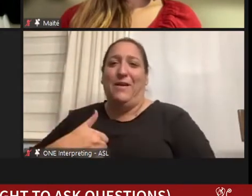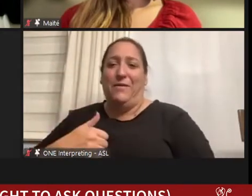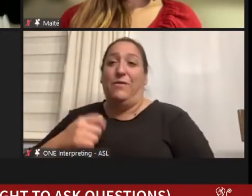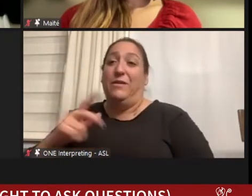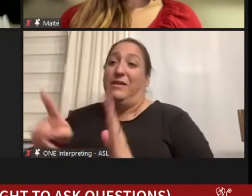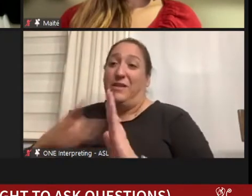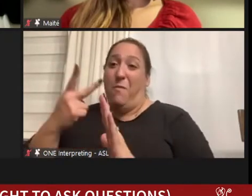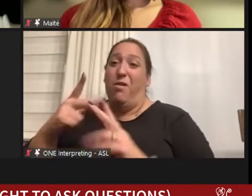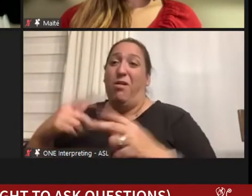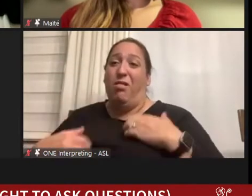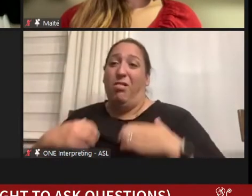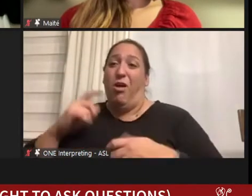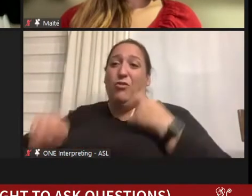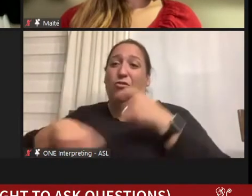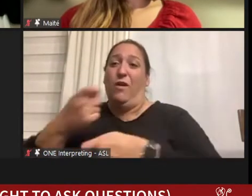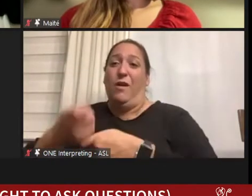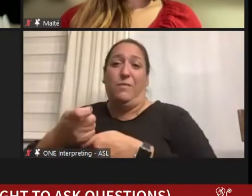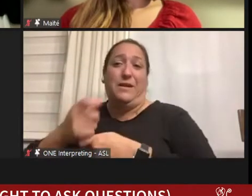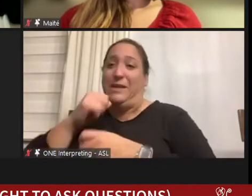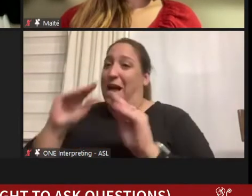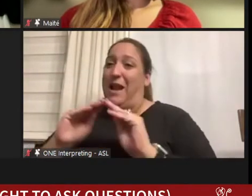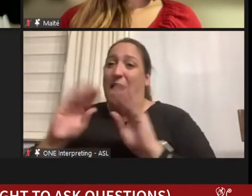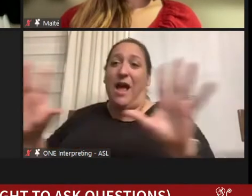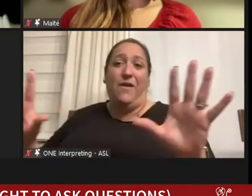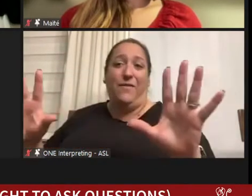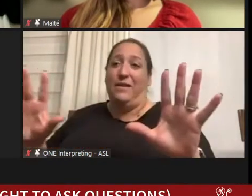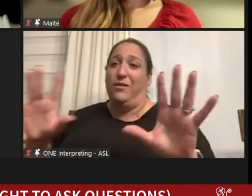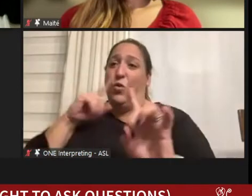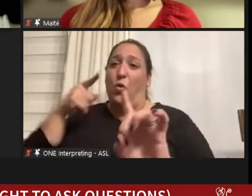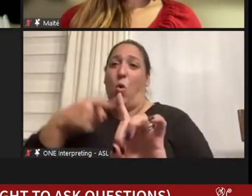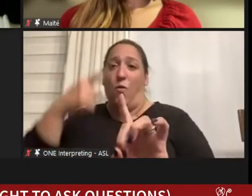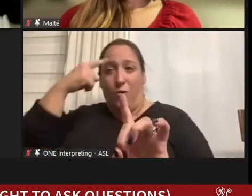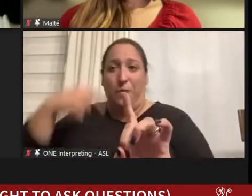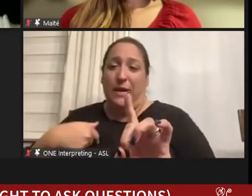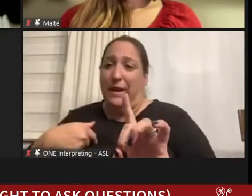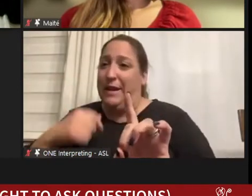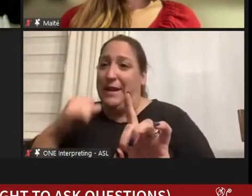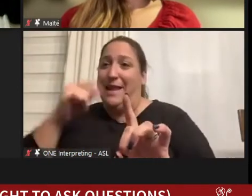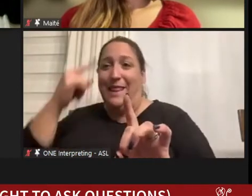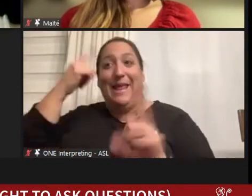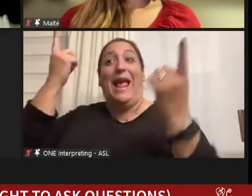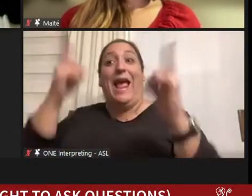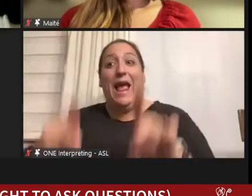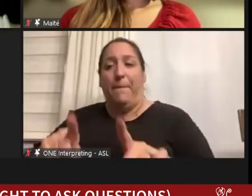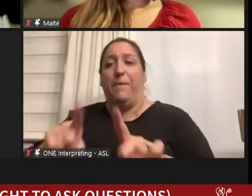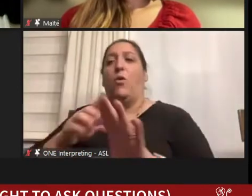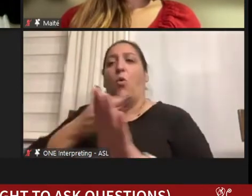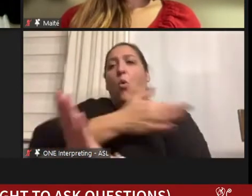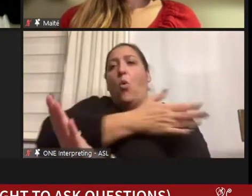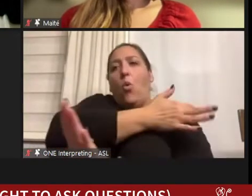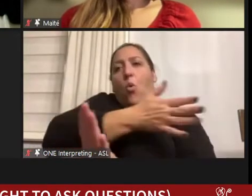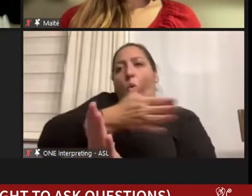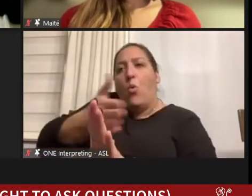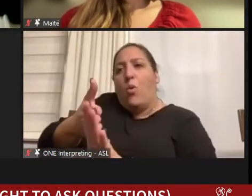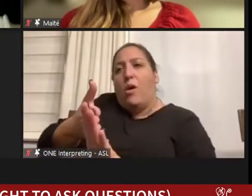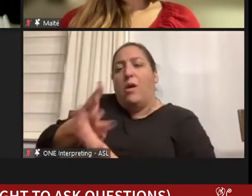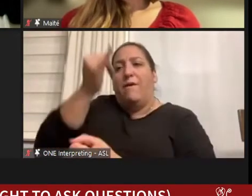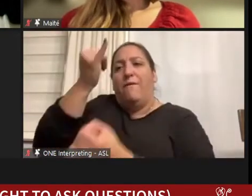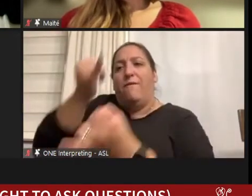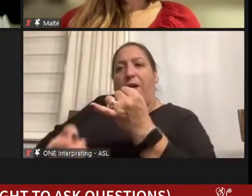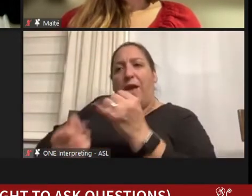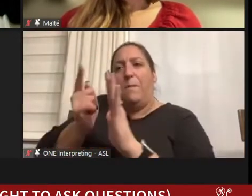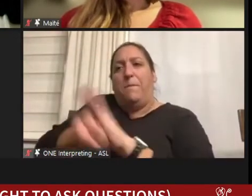was not an obvious destination, and all the way up until that final moment when that was the only